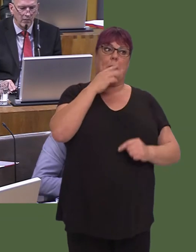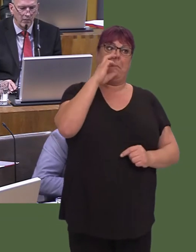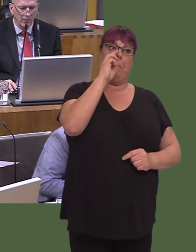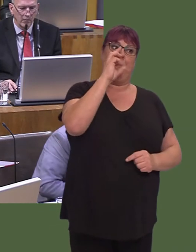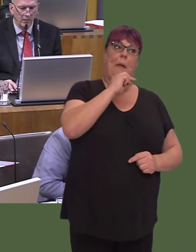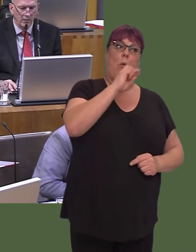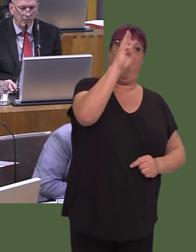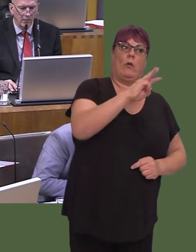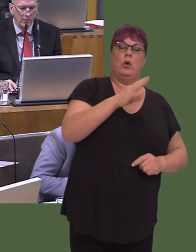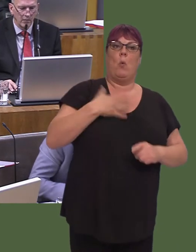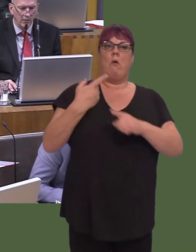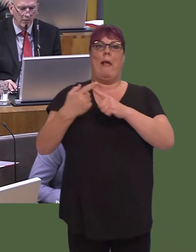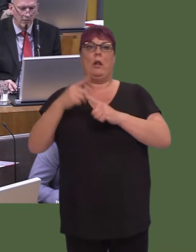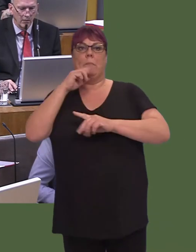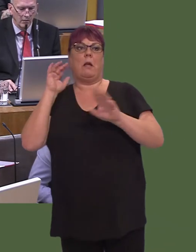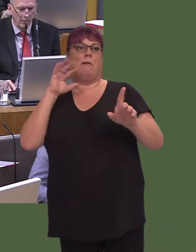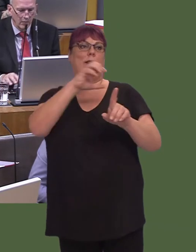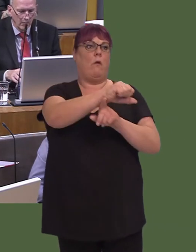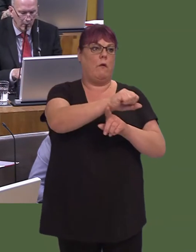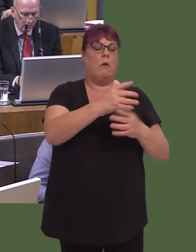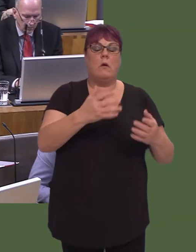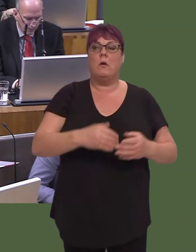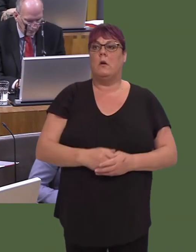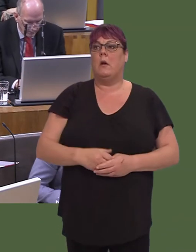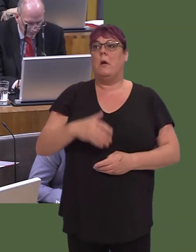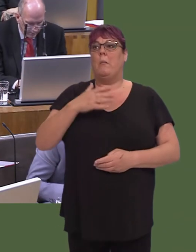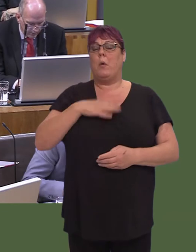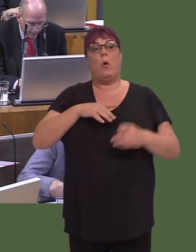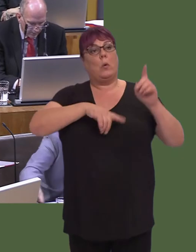dai i ddewis ohonynt er mwyn bod tai ar gael yn yr ardal.